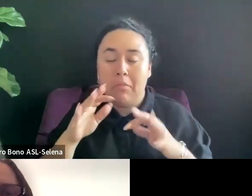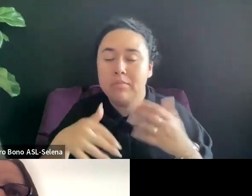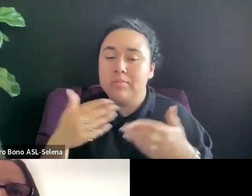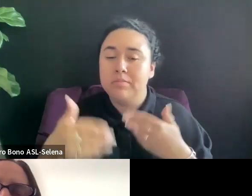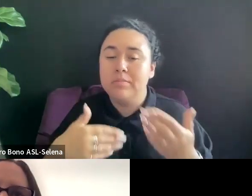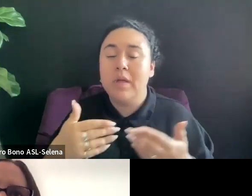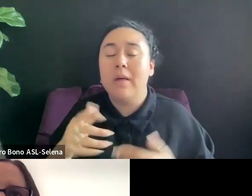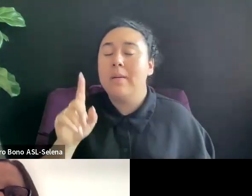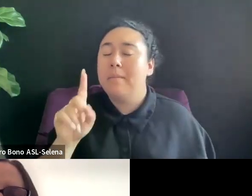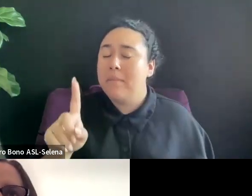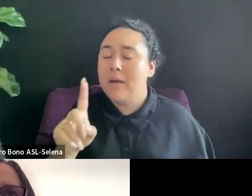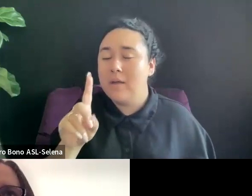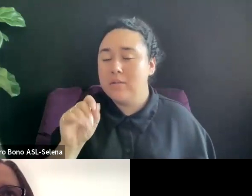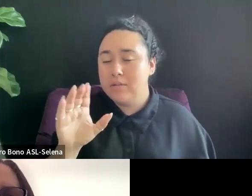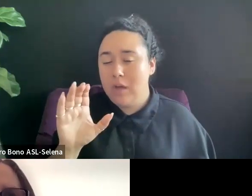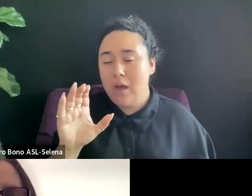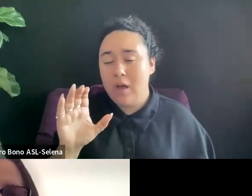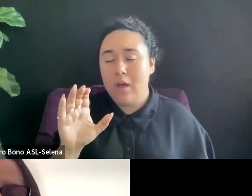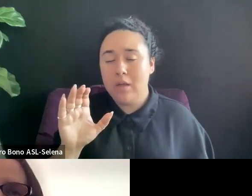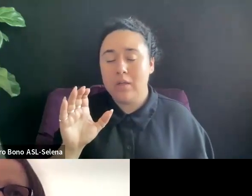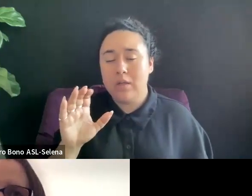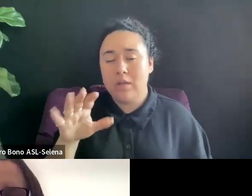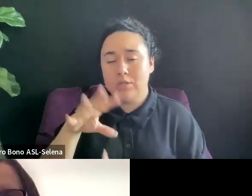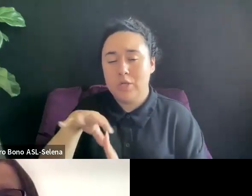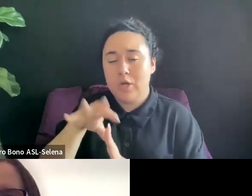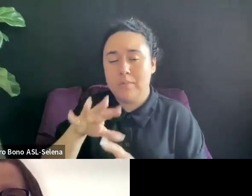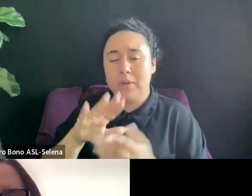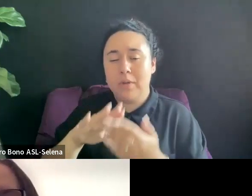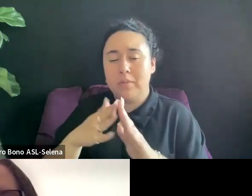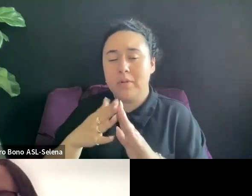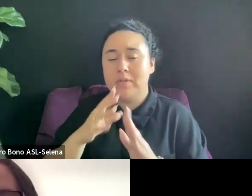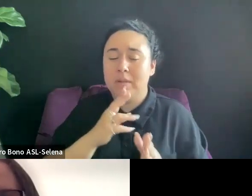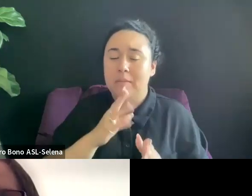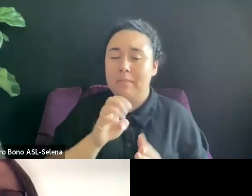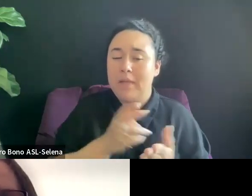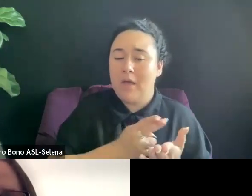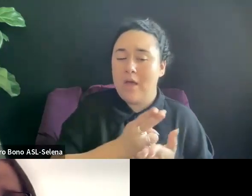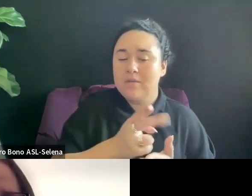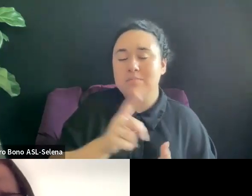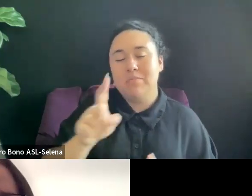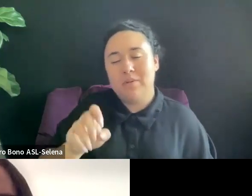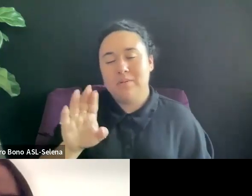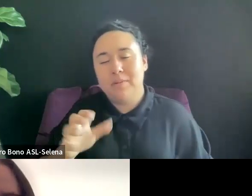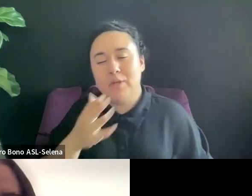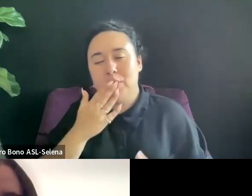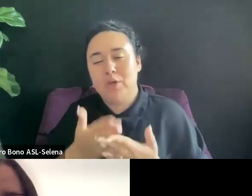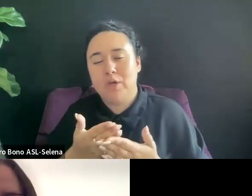DOCUMENTARY COMMUNITY I SAID BE HONEST BUT YOU GOT TO BE GOOD. EVERYBODY SHOULD BE GOOD TO EACH TO.